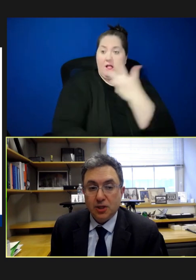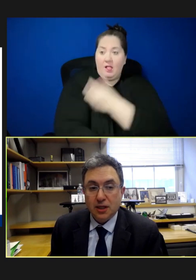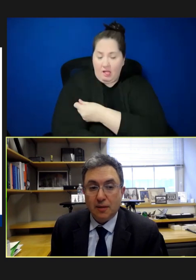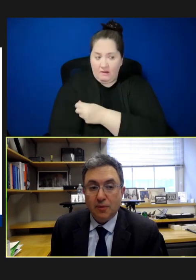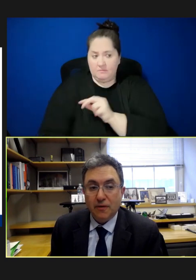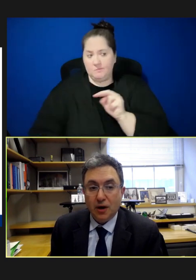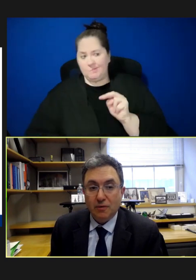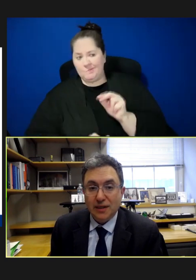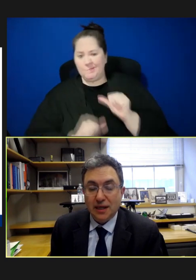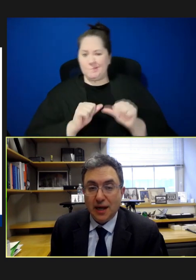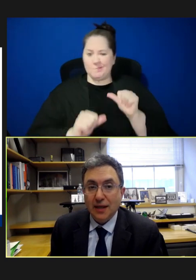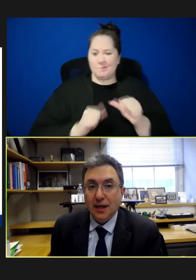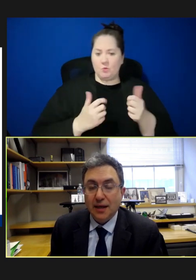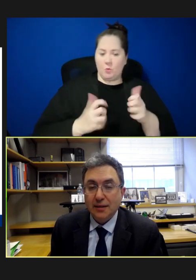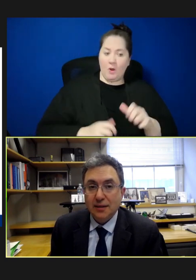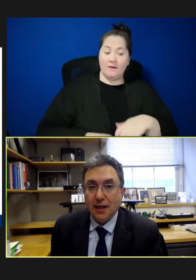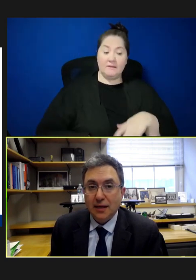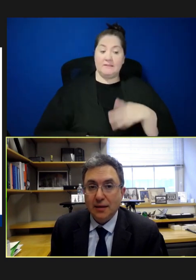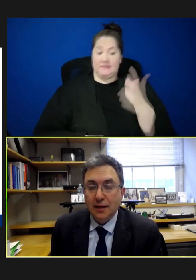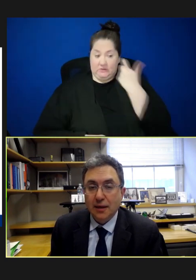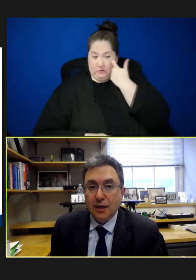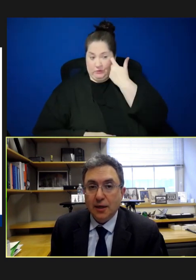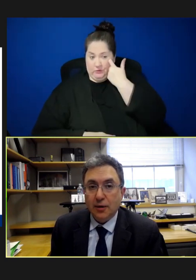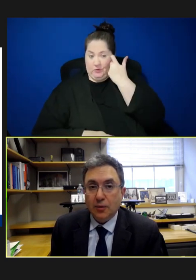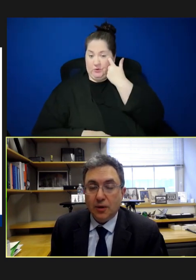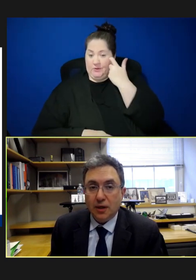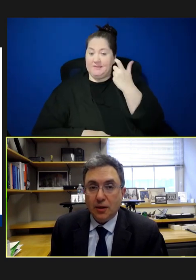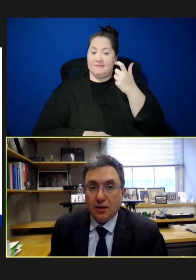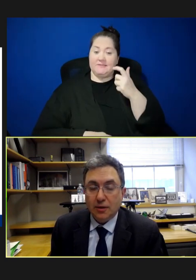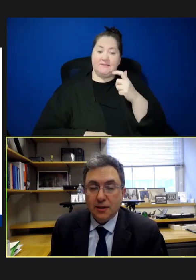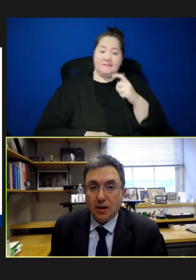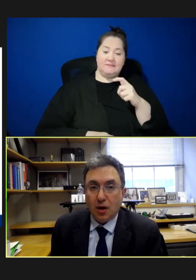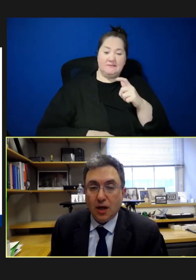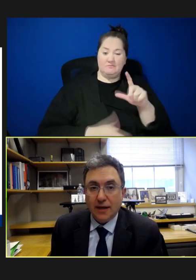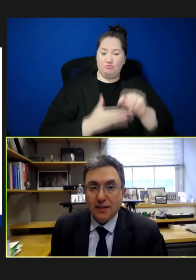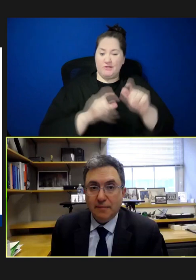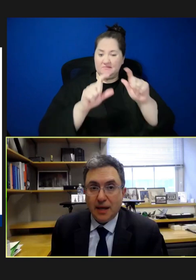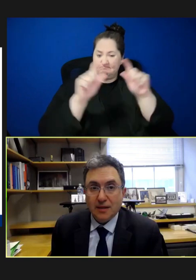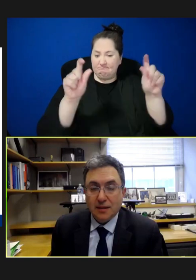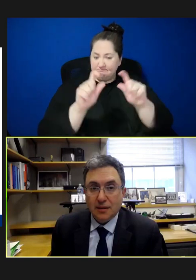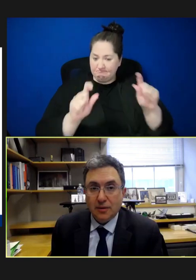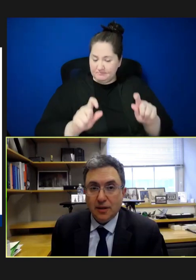just a couple of very recent headlines. And, you know, there's all kinds of myths, including that